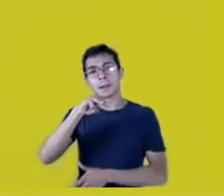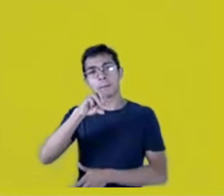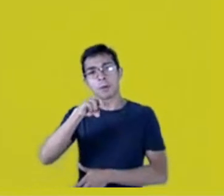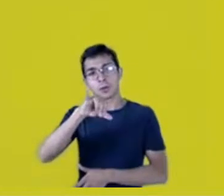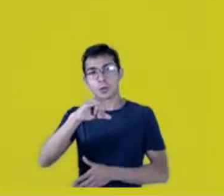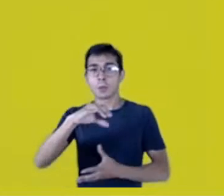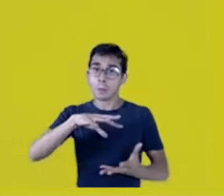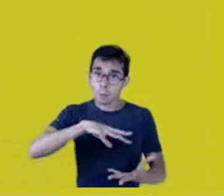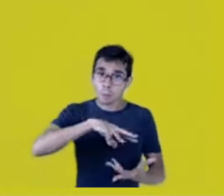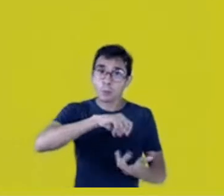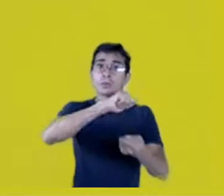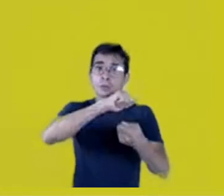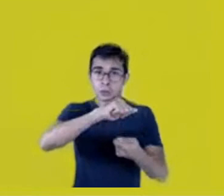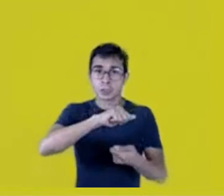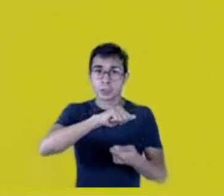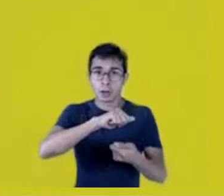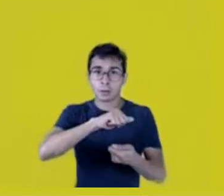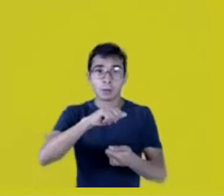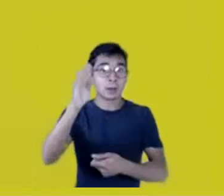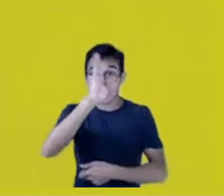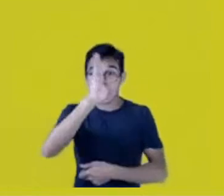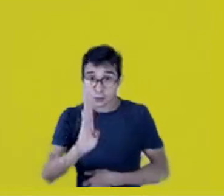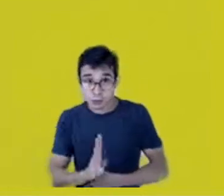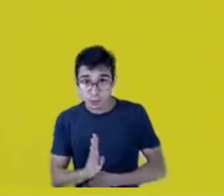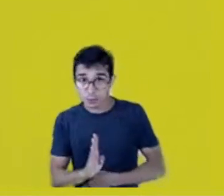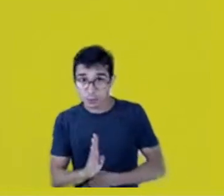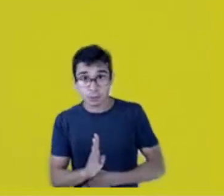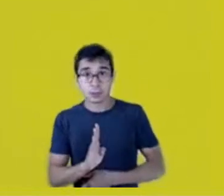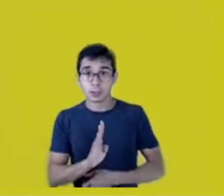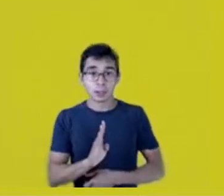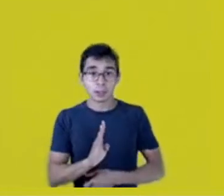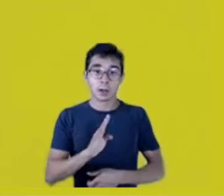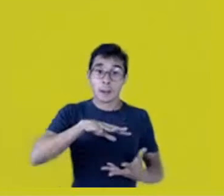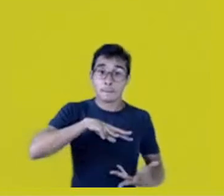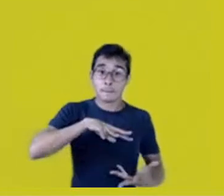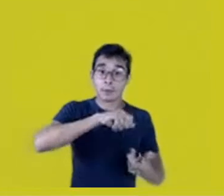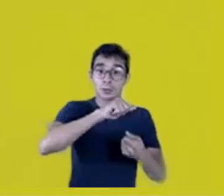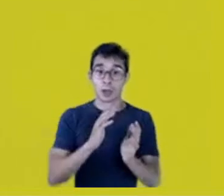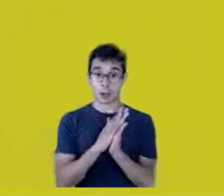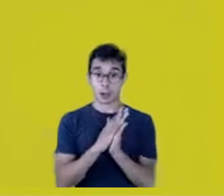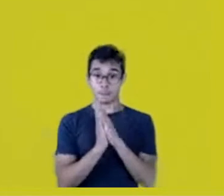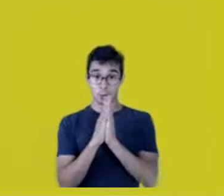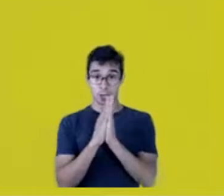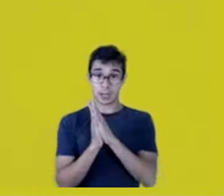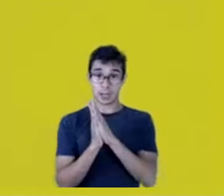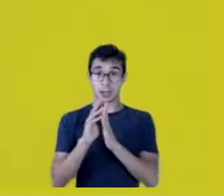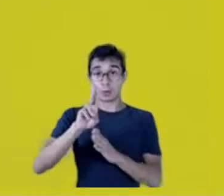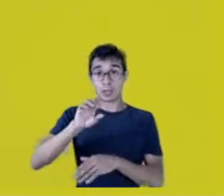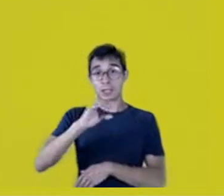It isn’t national! Ceramic dolls are Carajá! Straw baskets are Baniwa!